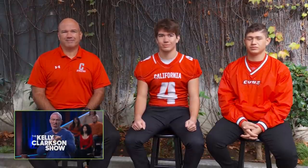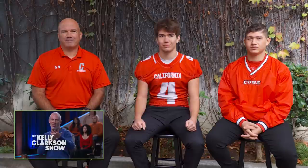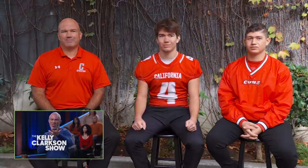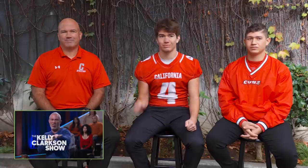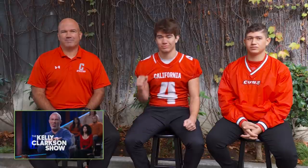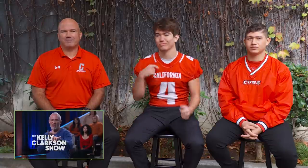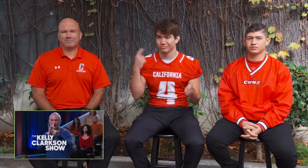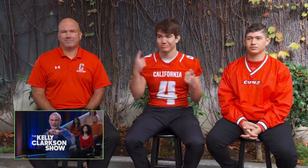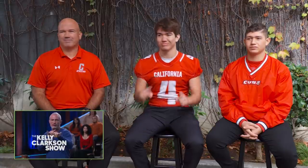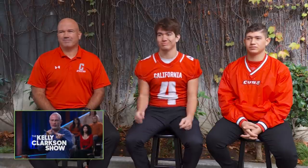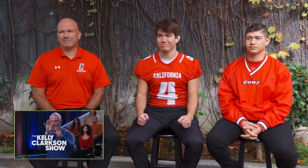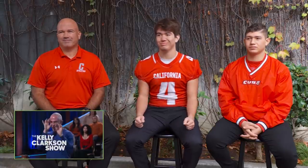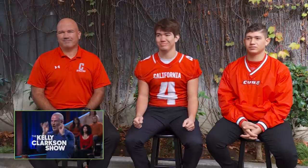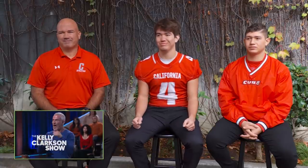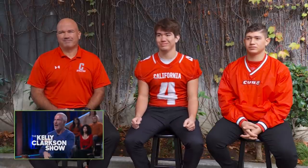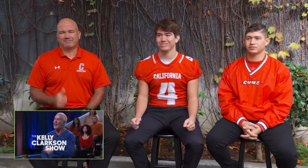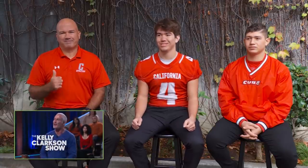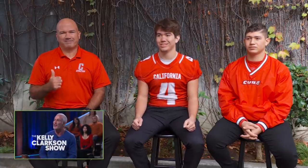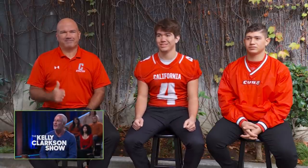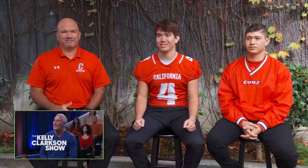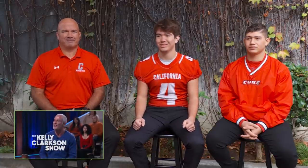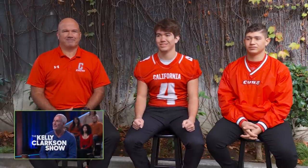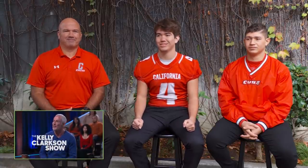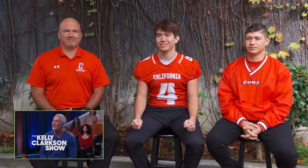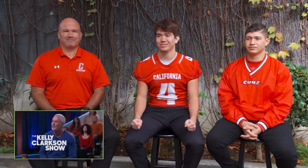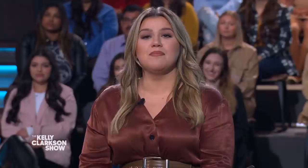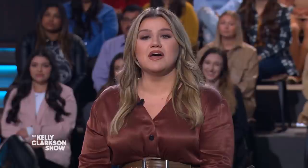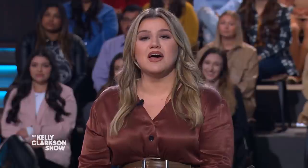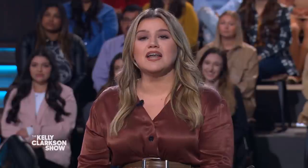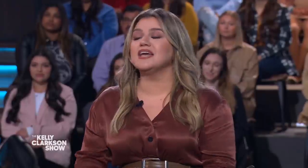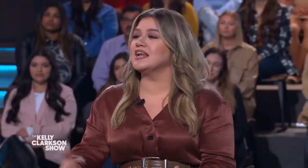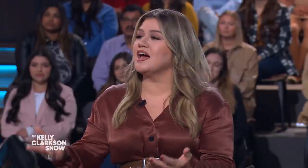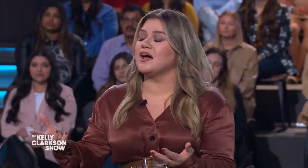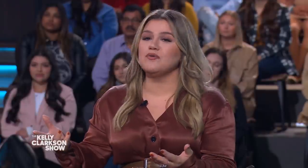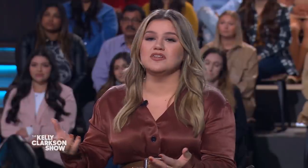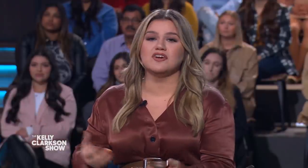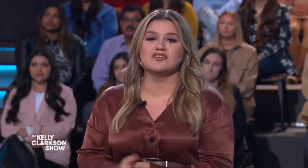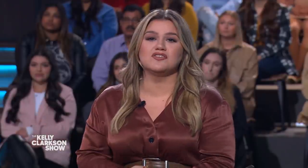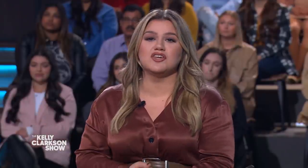(chuckles) But Ana- I agree, You're right. Anacon, I wanna talk to you.